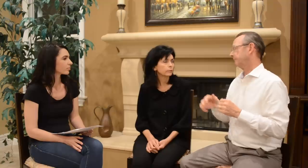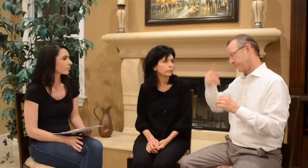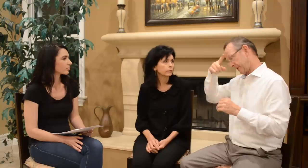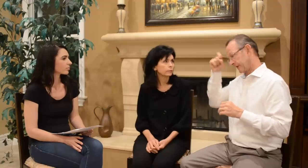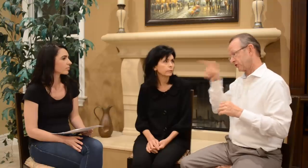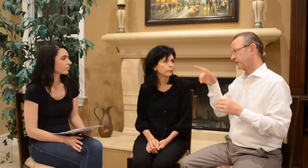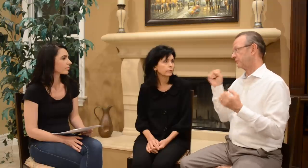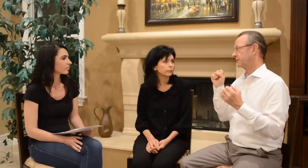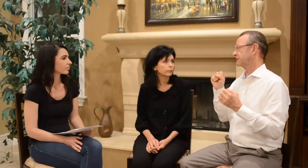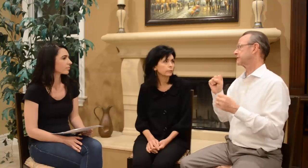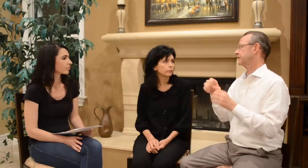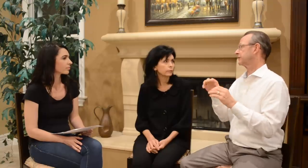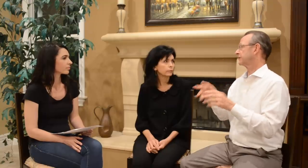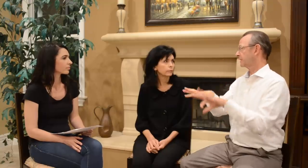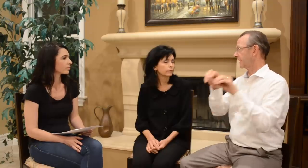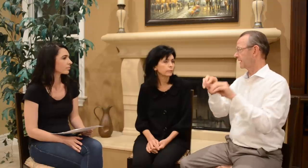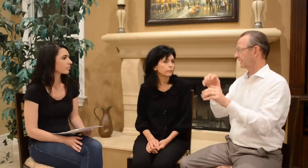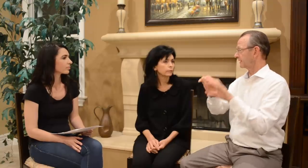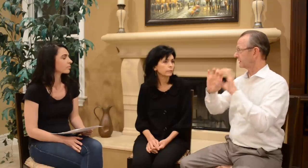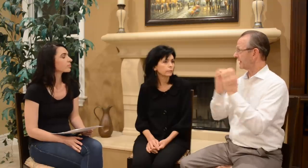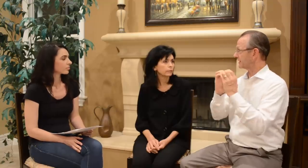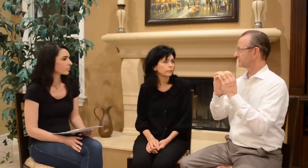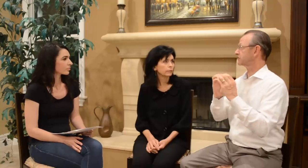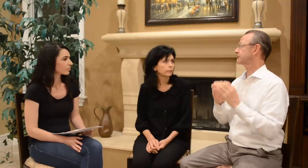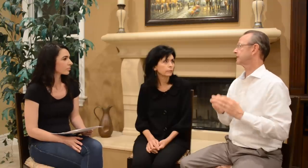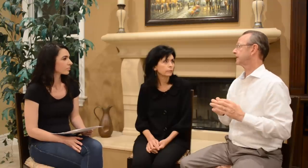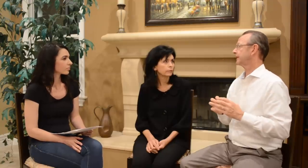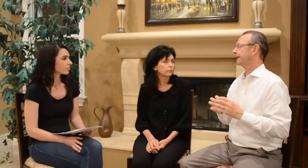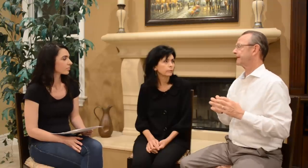because Mom was taking classes.